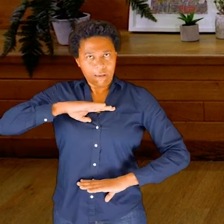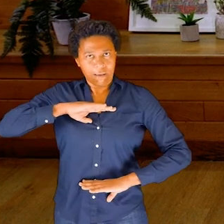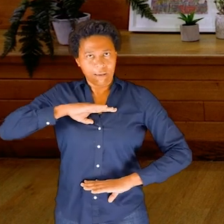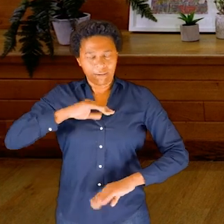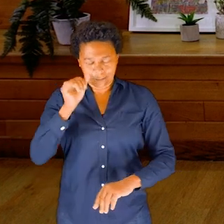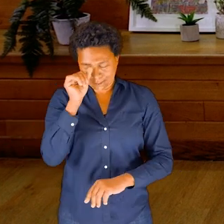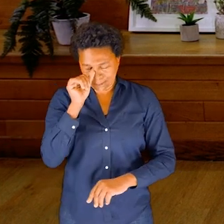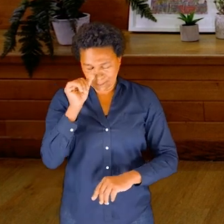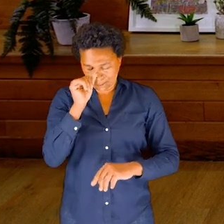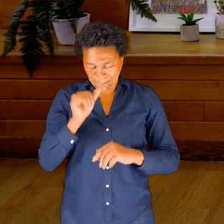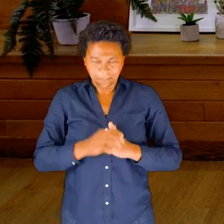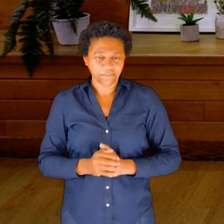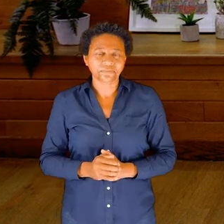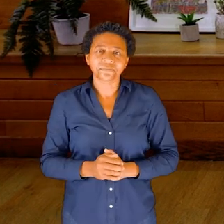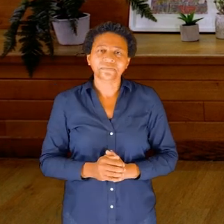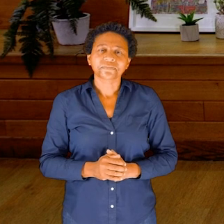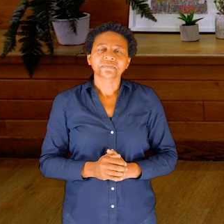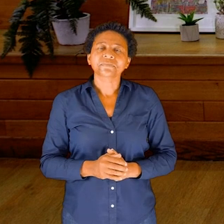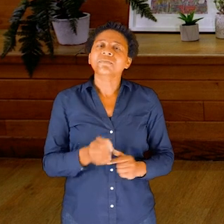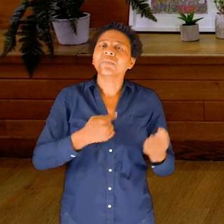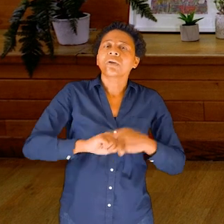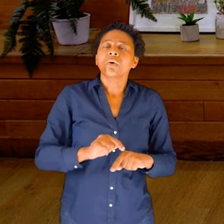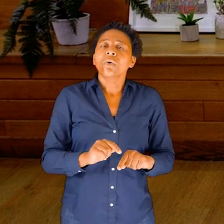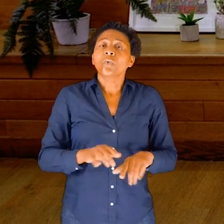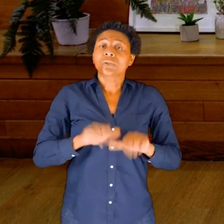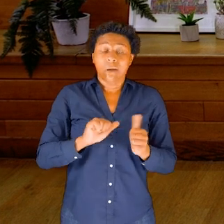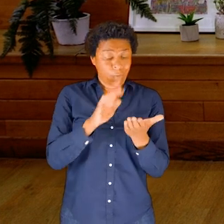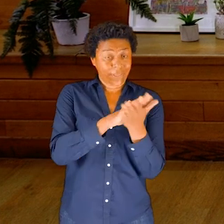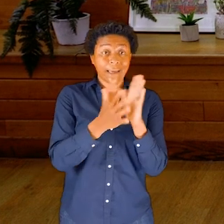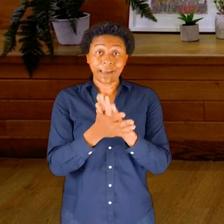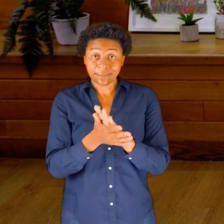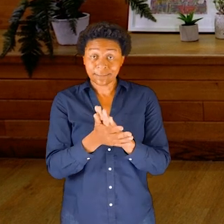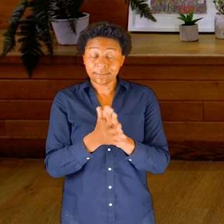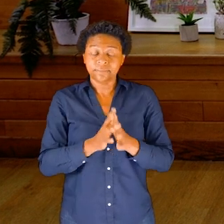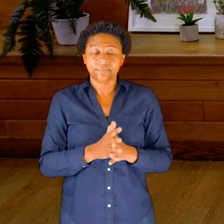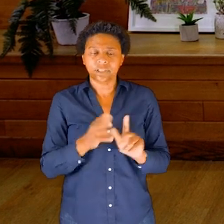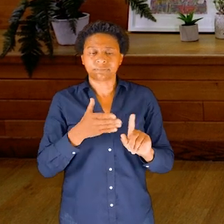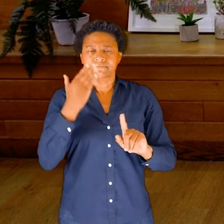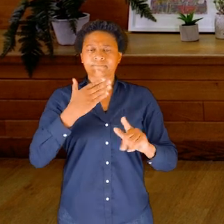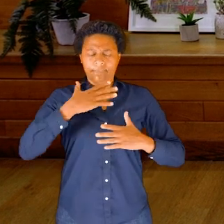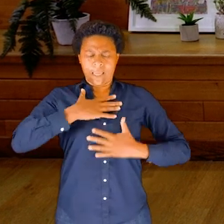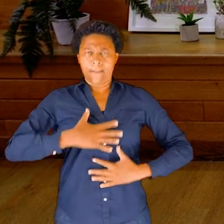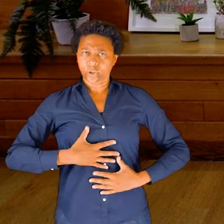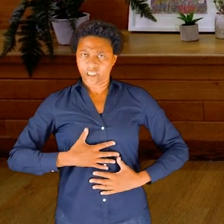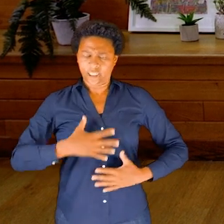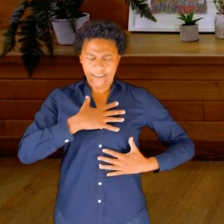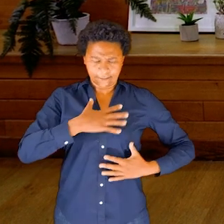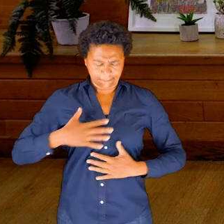So we’ll start with our hands just sensing our body, and then we’ll bring